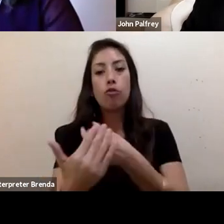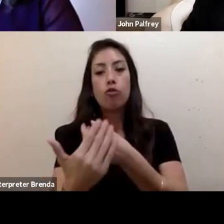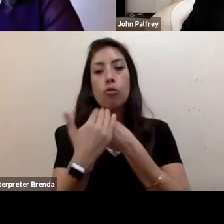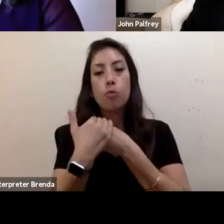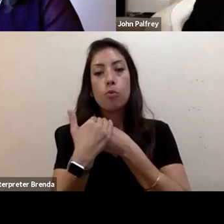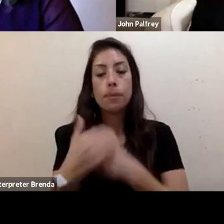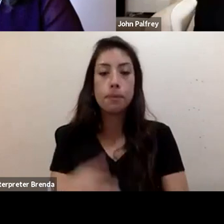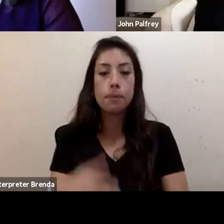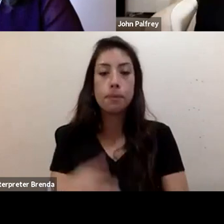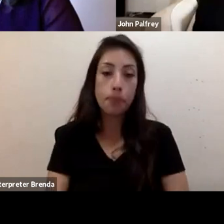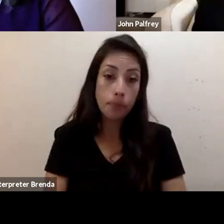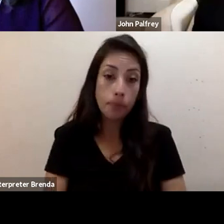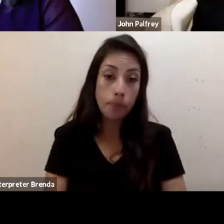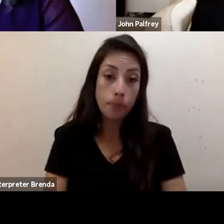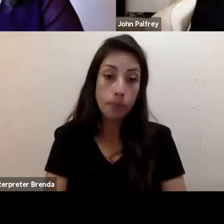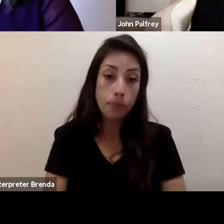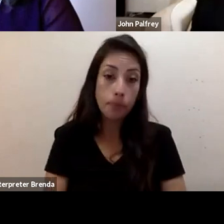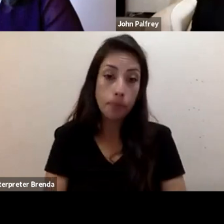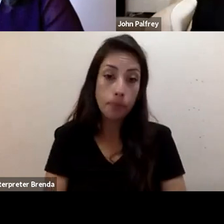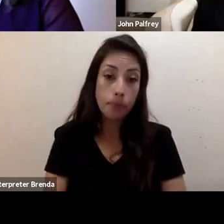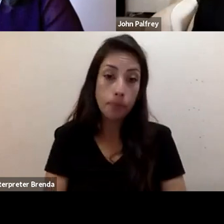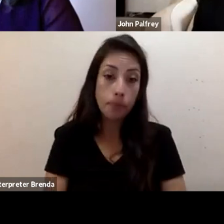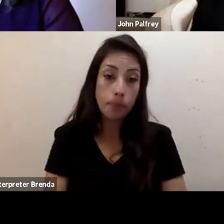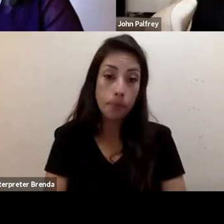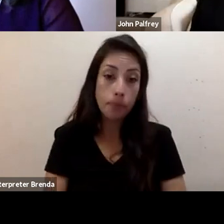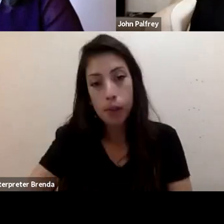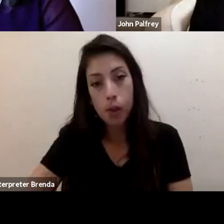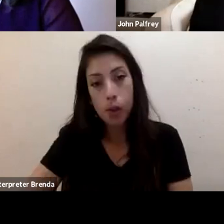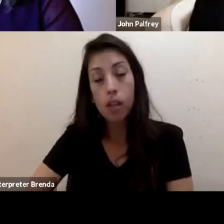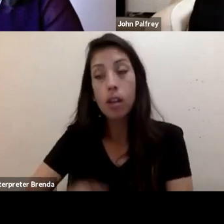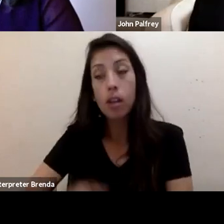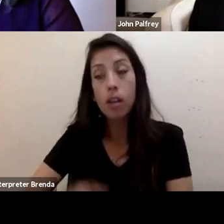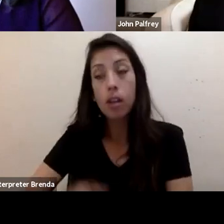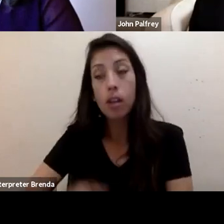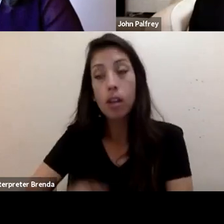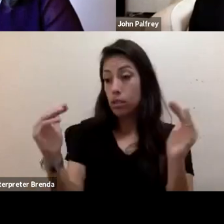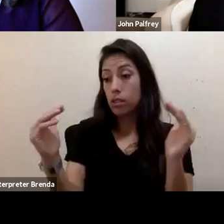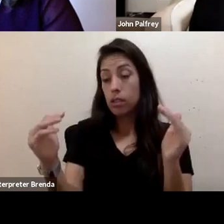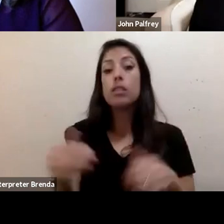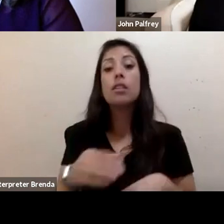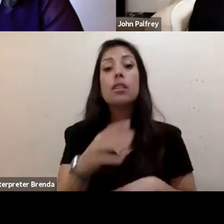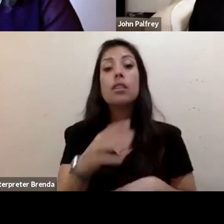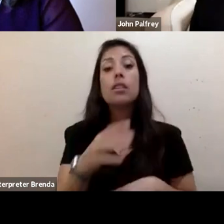Absolutely, this is Valerie. So disability justice and climate... Both climate justice and climate change,